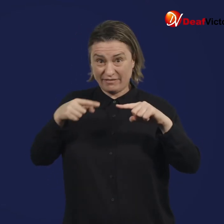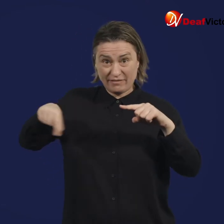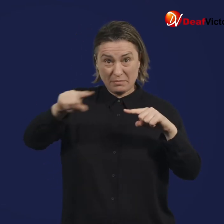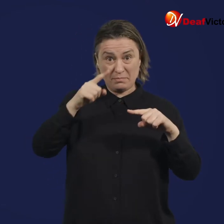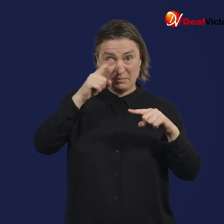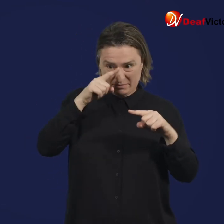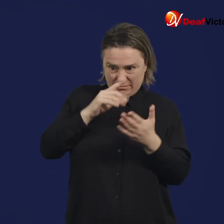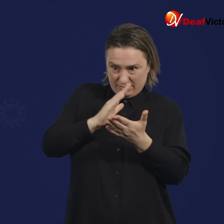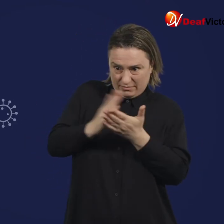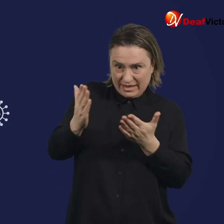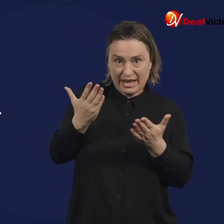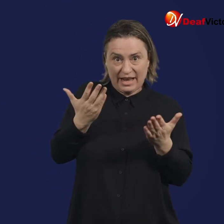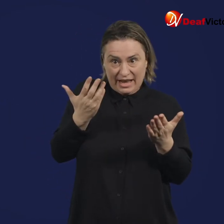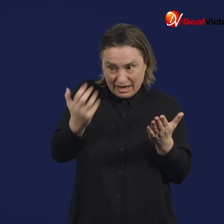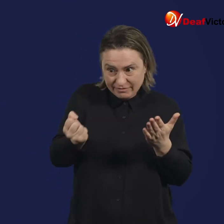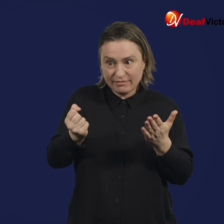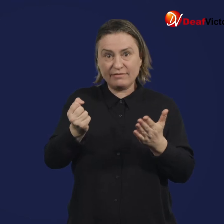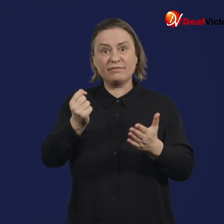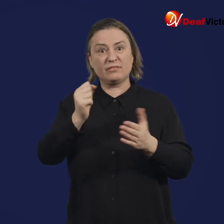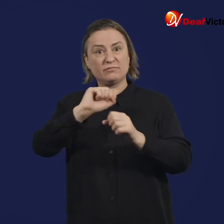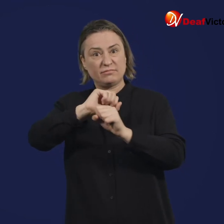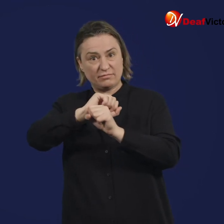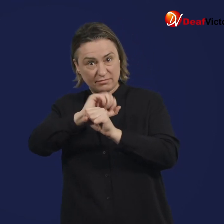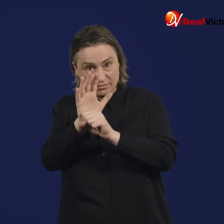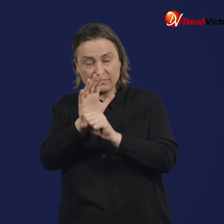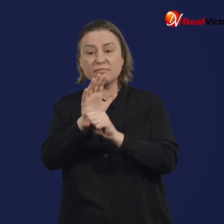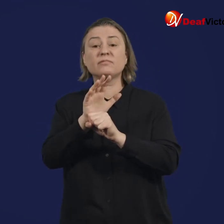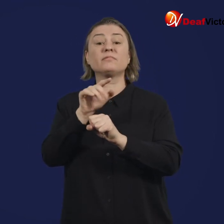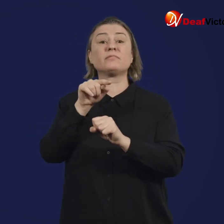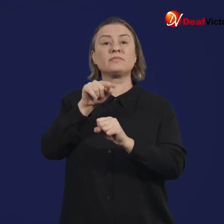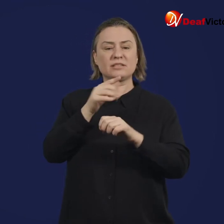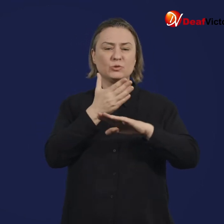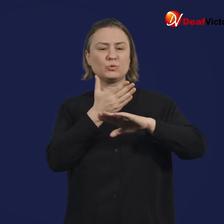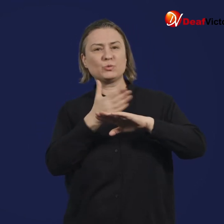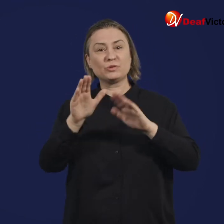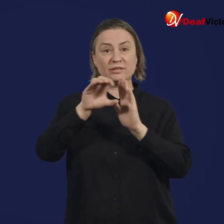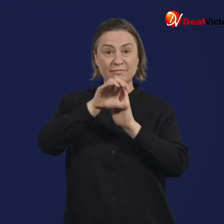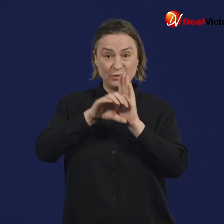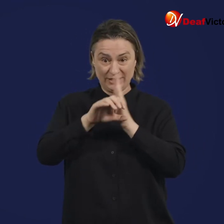Clinical trials were able to be completed quickly and effectively due to thousands of people contracting COVID-19,